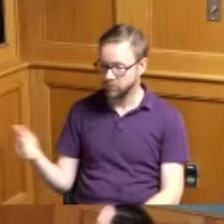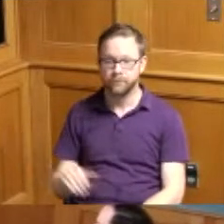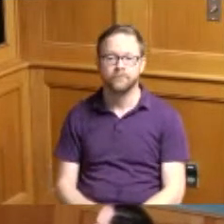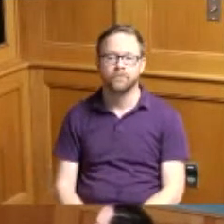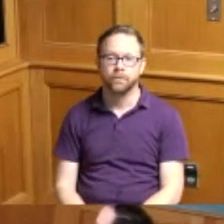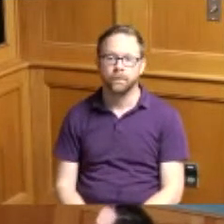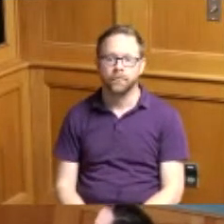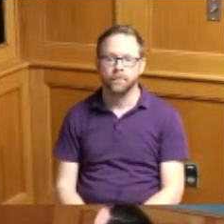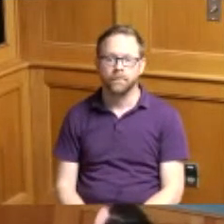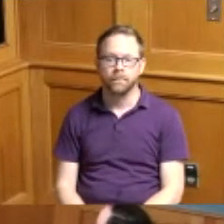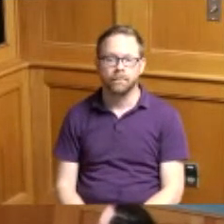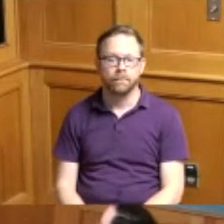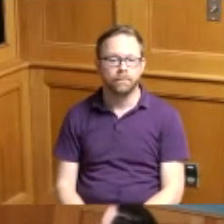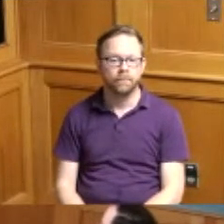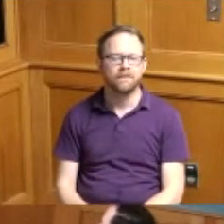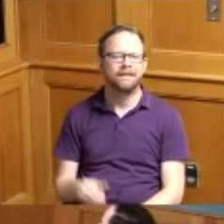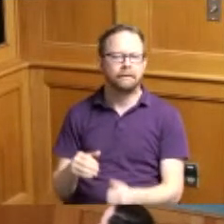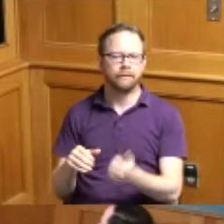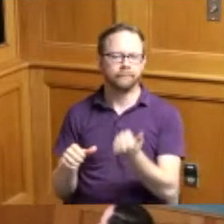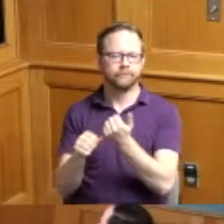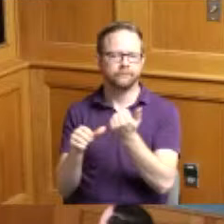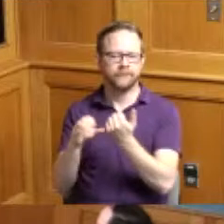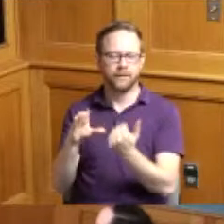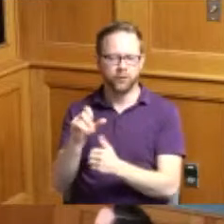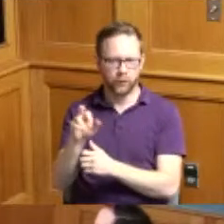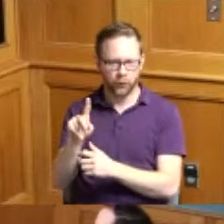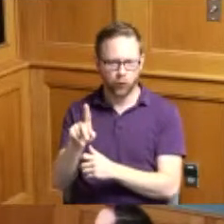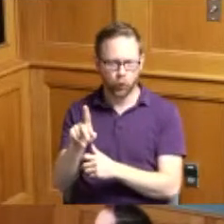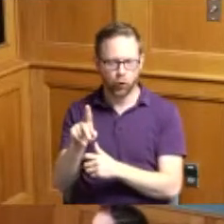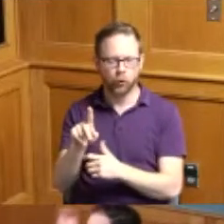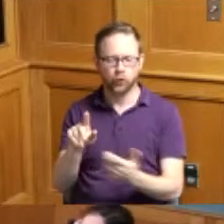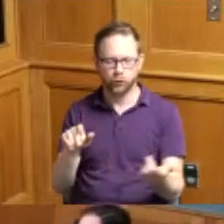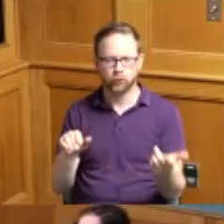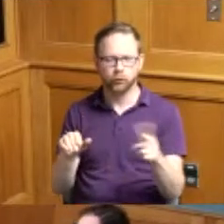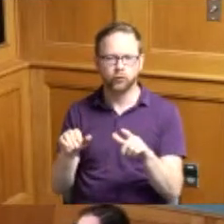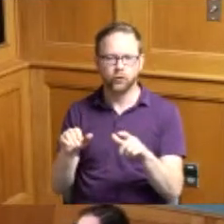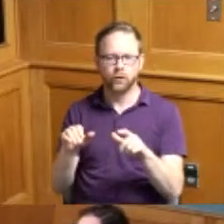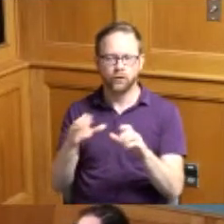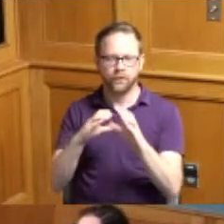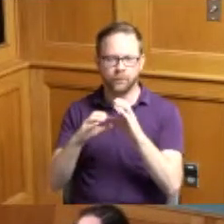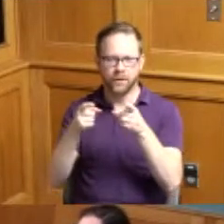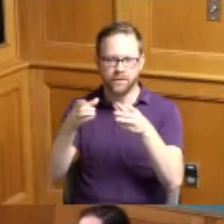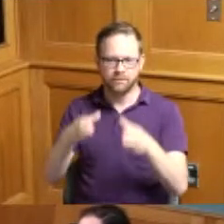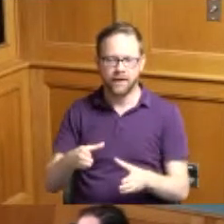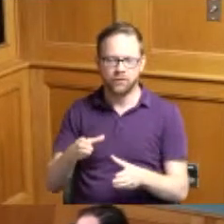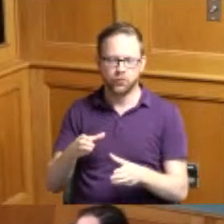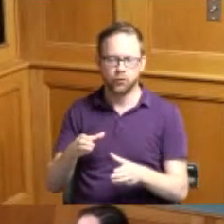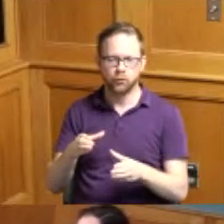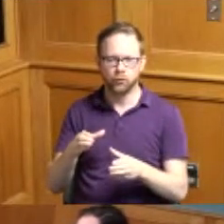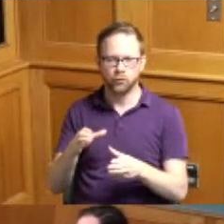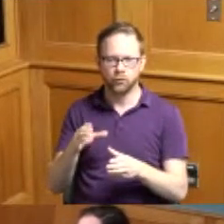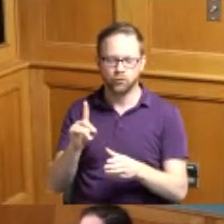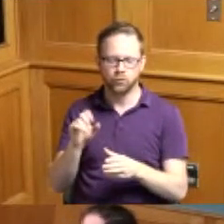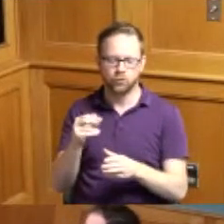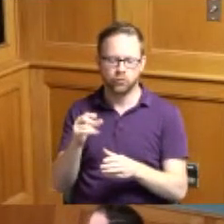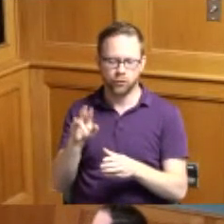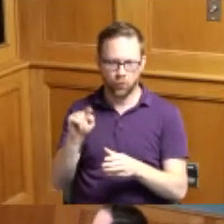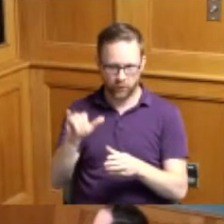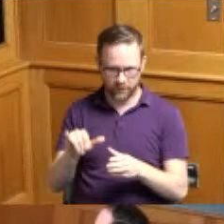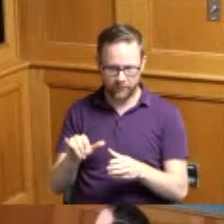Communications manager Leslie Hervey Clerk to the Board good afternoon I'm County Commissioner